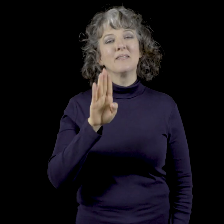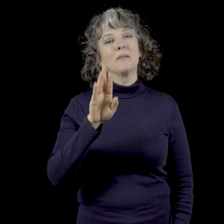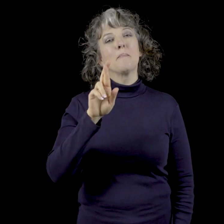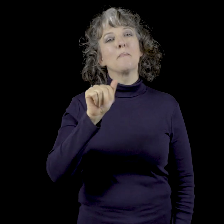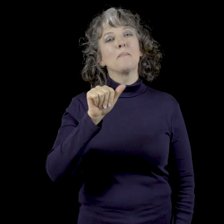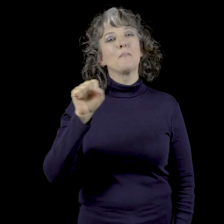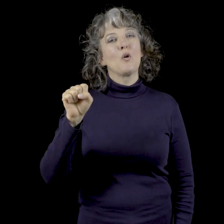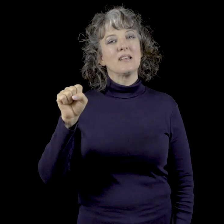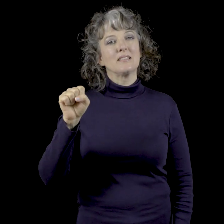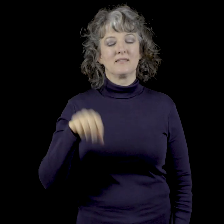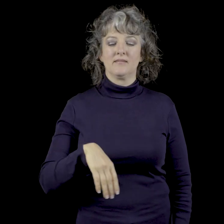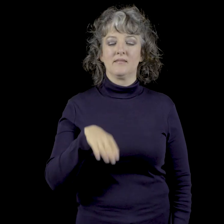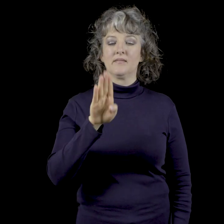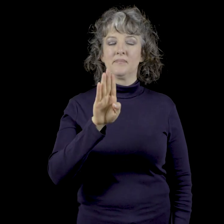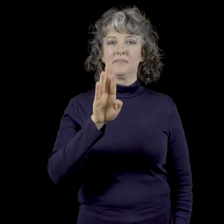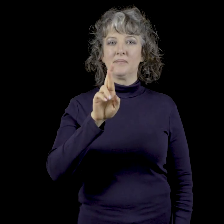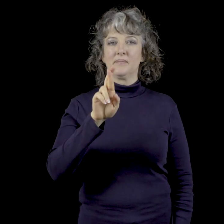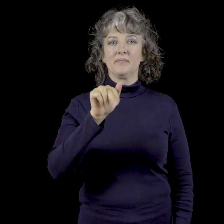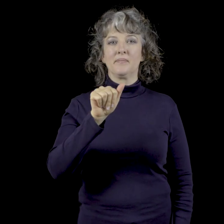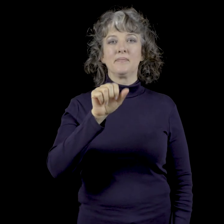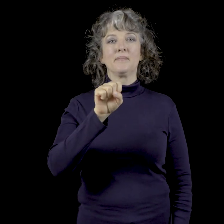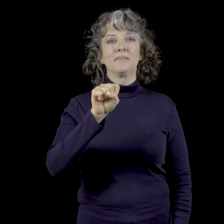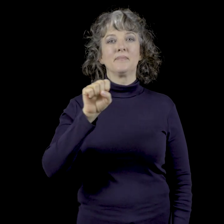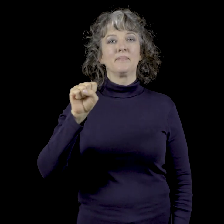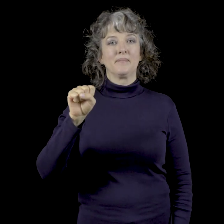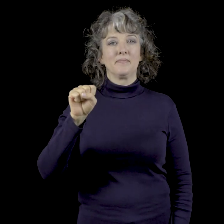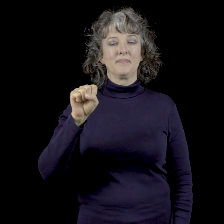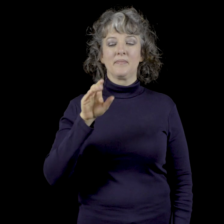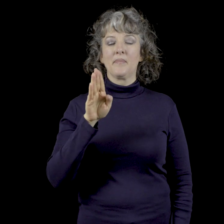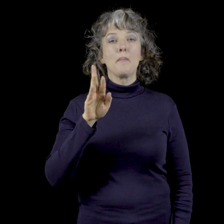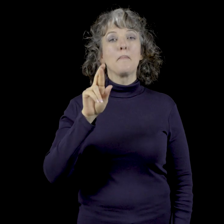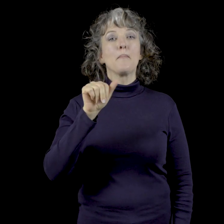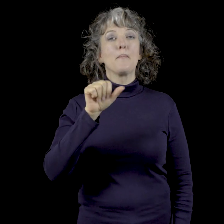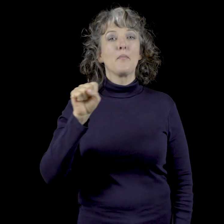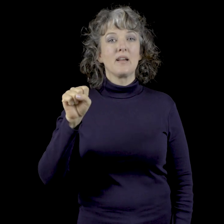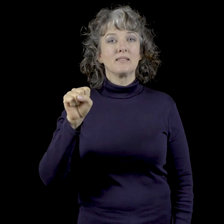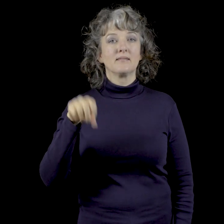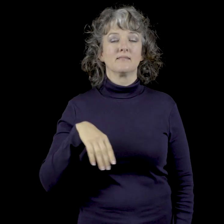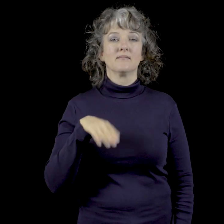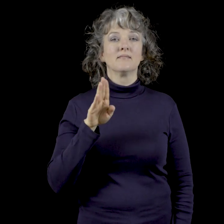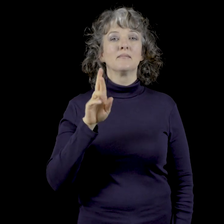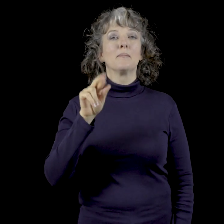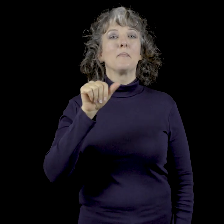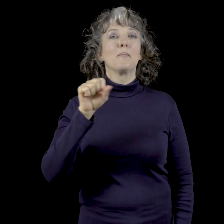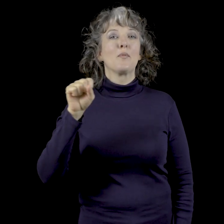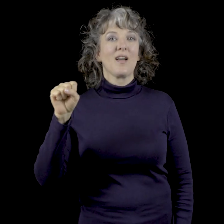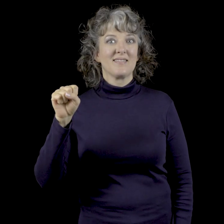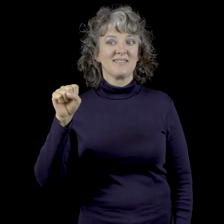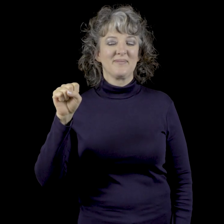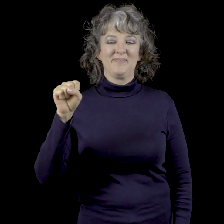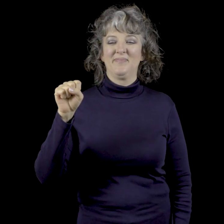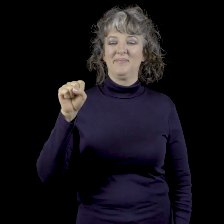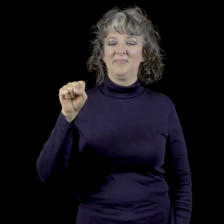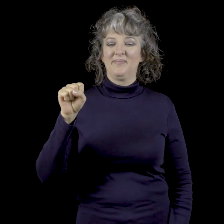Brass